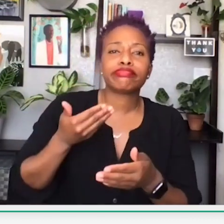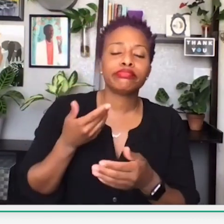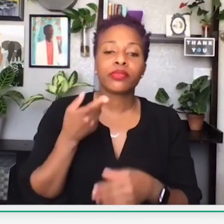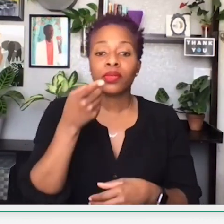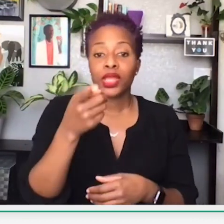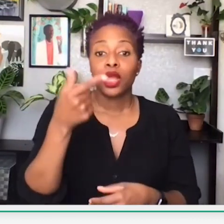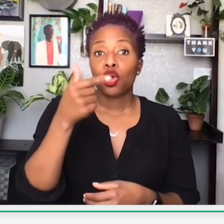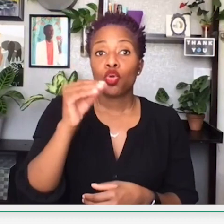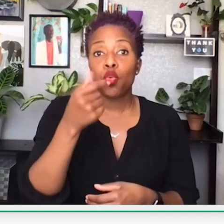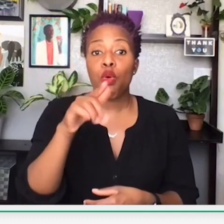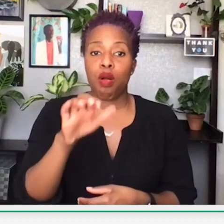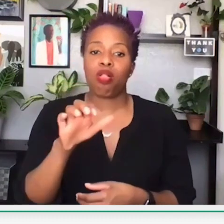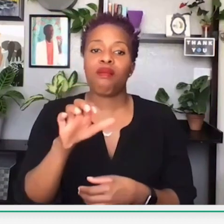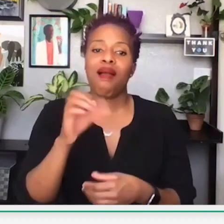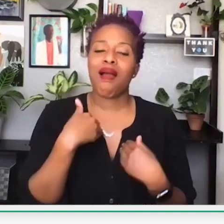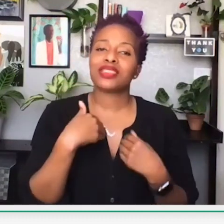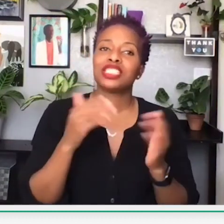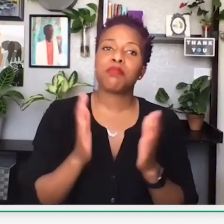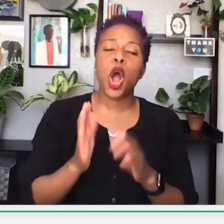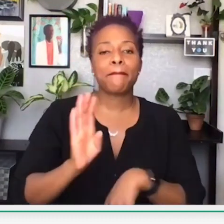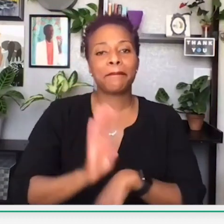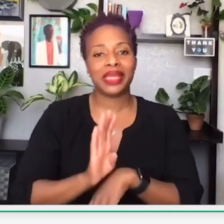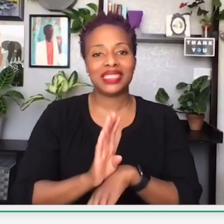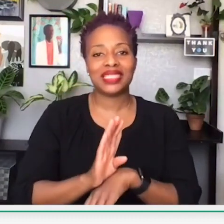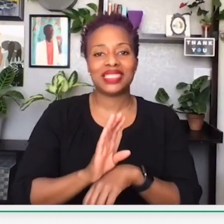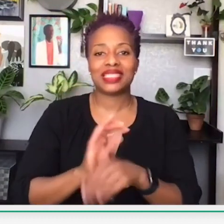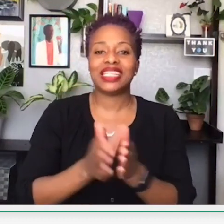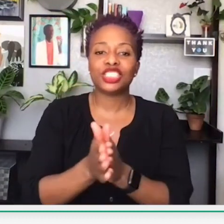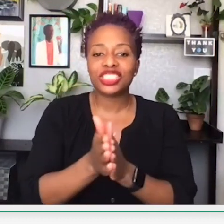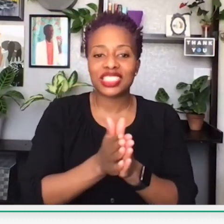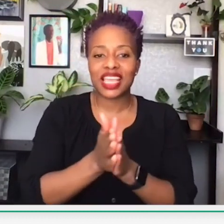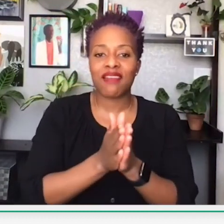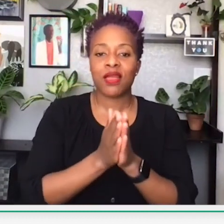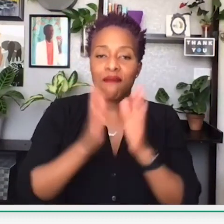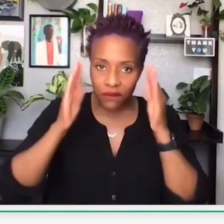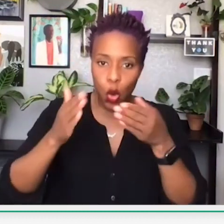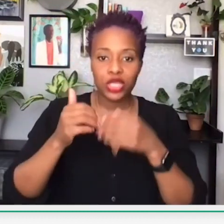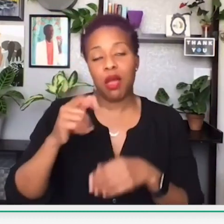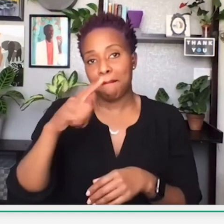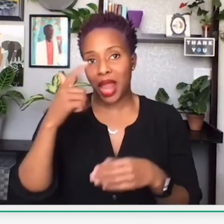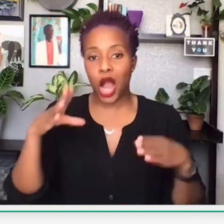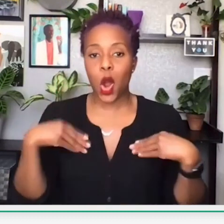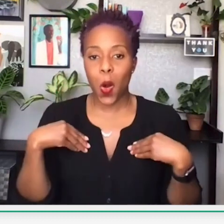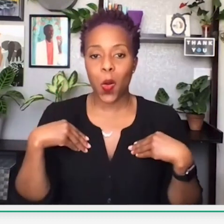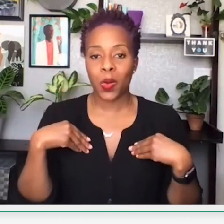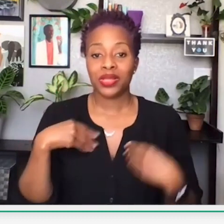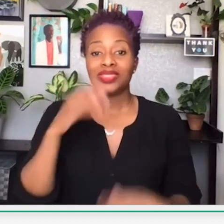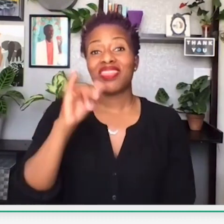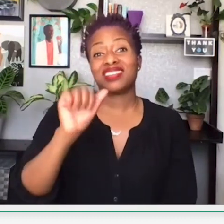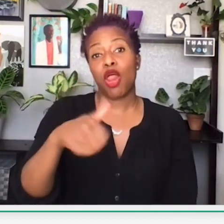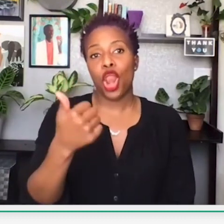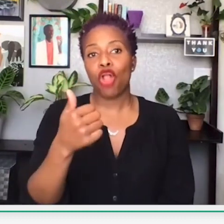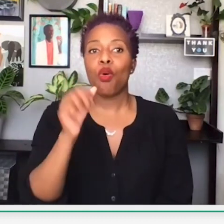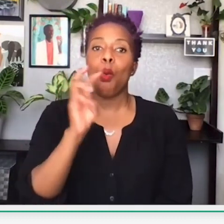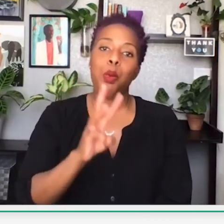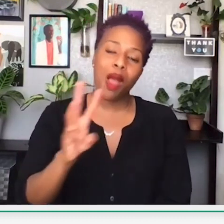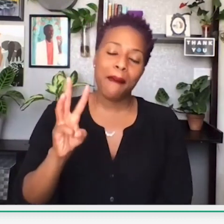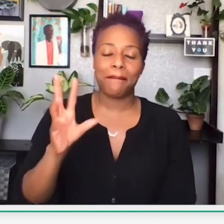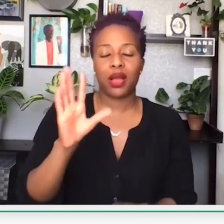So, again from the message previously, when it comes to your intention and incentive,